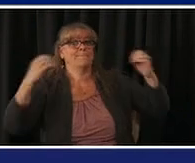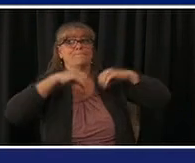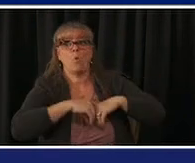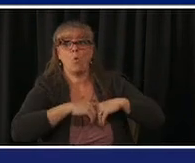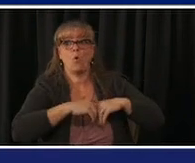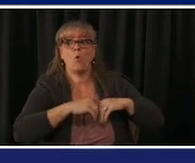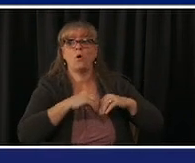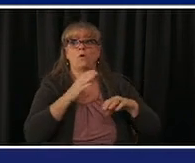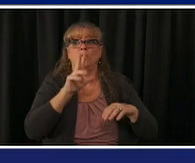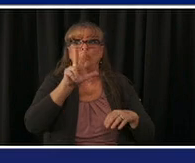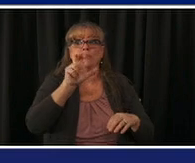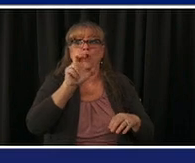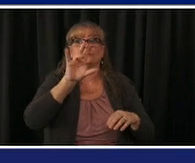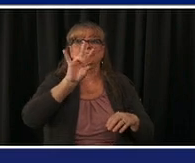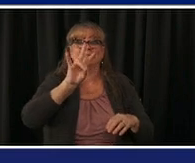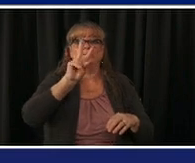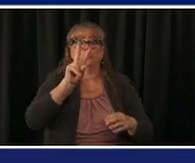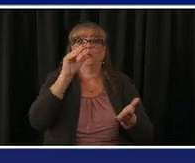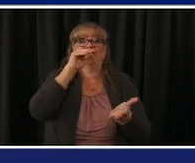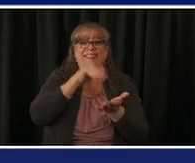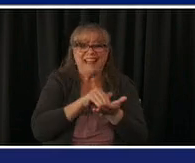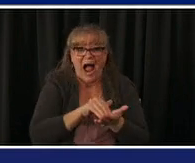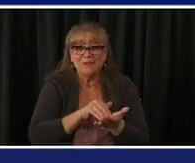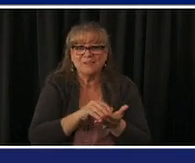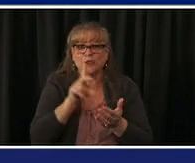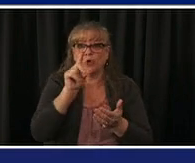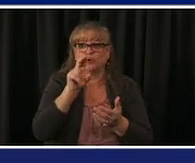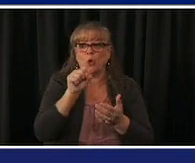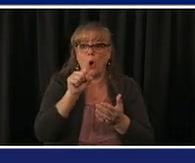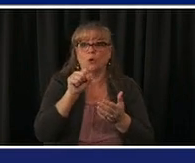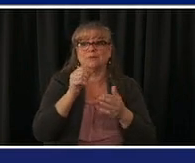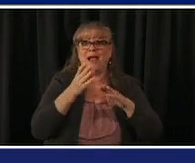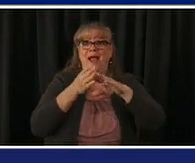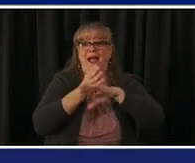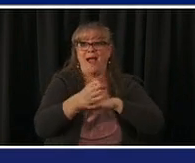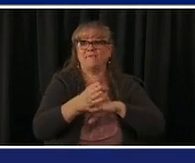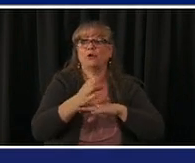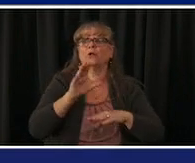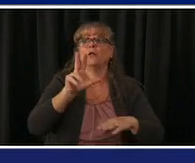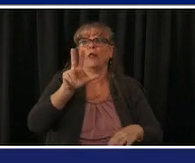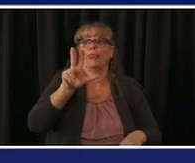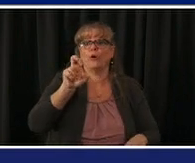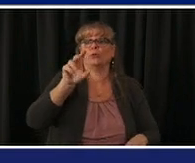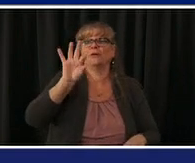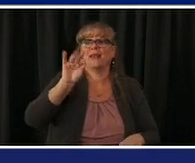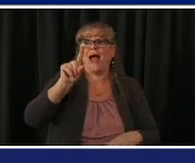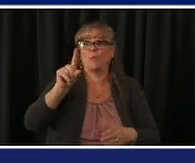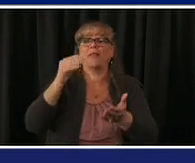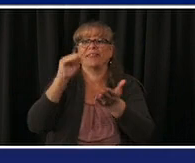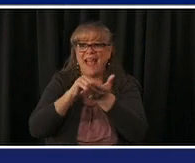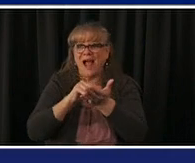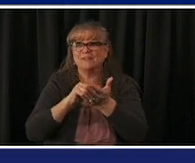11 391 000. of course that'll increase a lot more as we later this week as we get the uh as we find